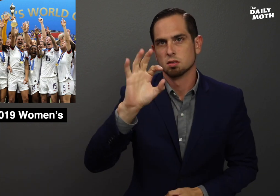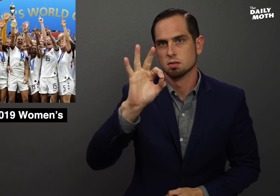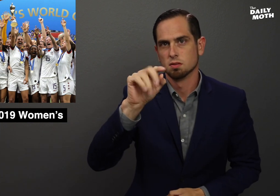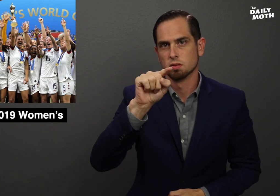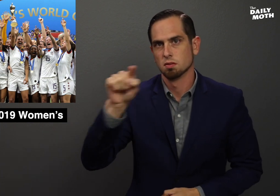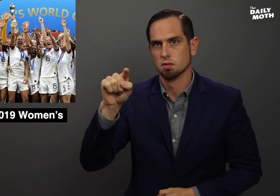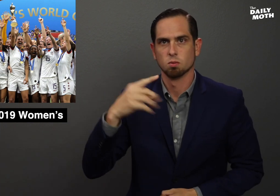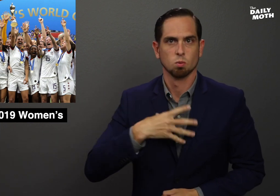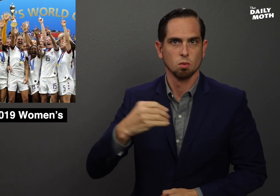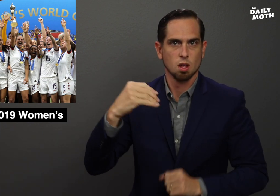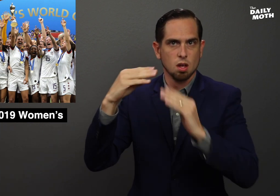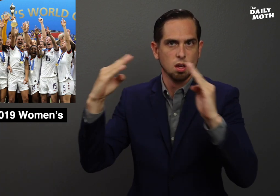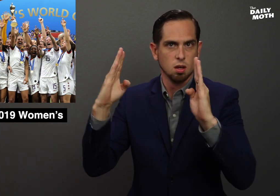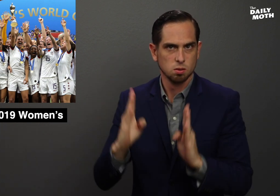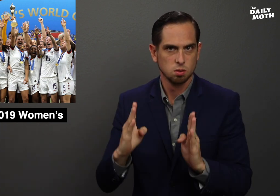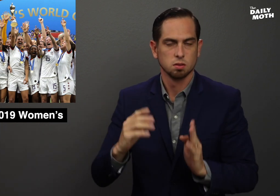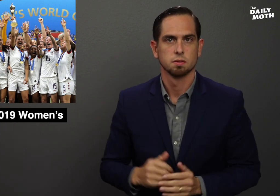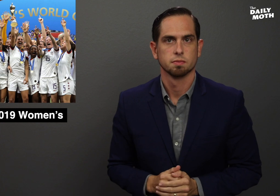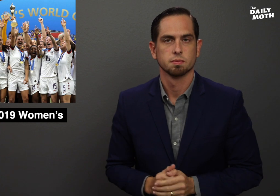the f-- White House.